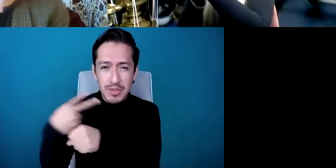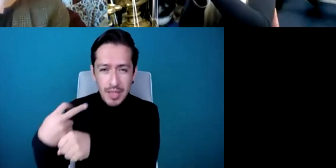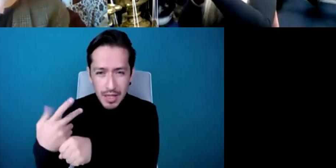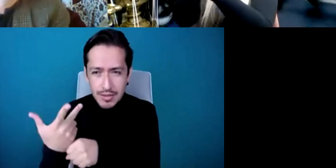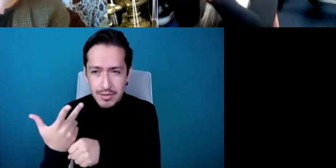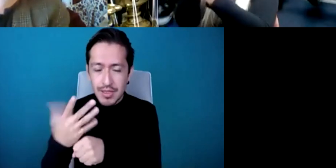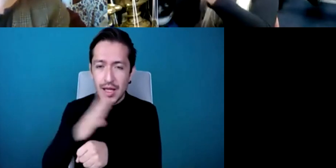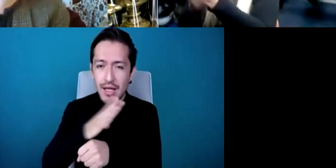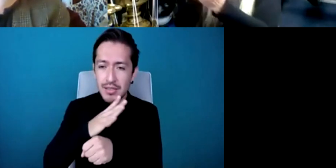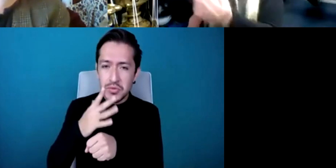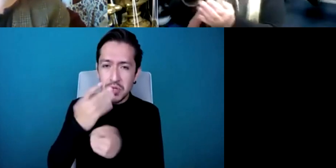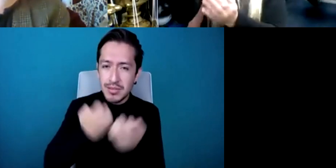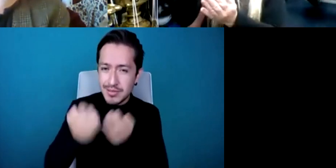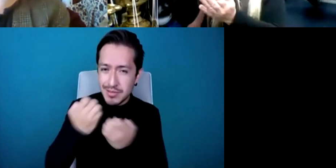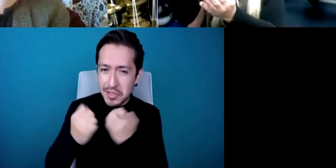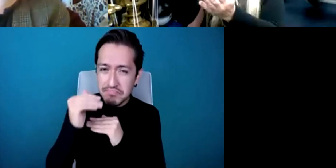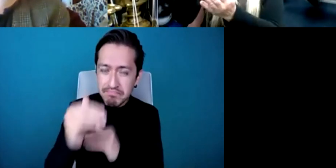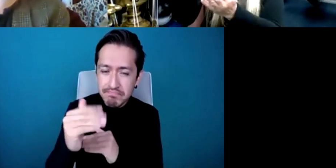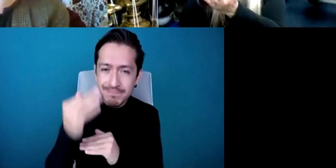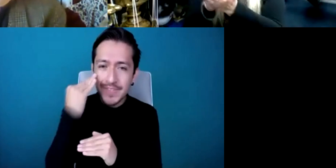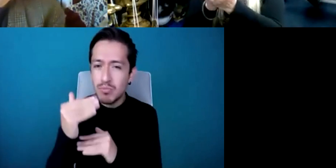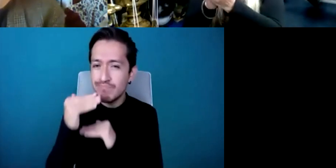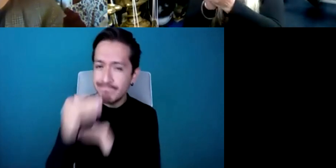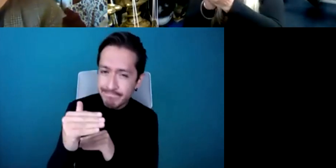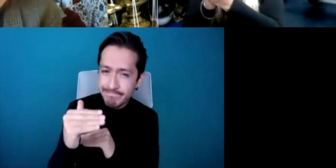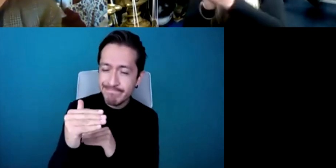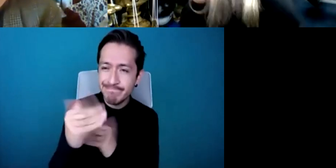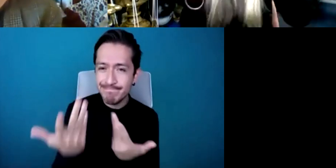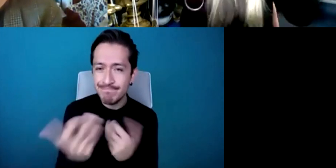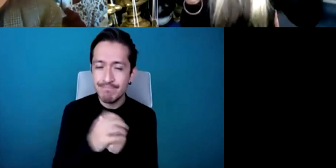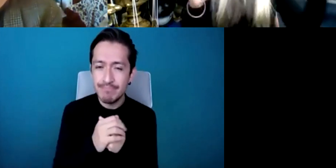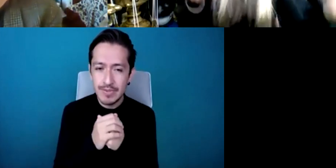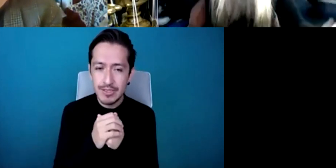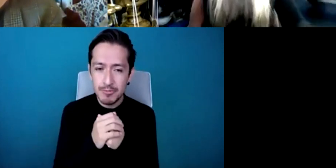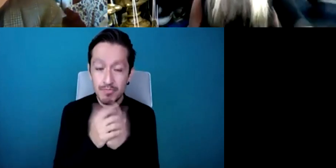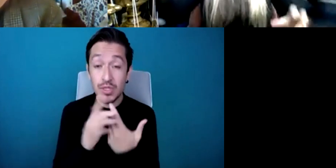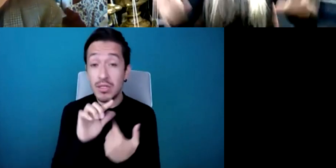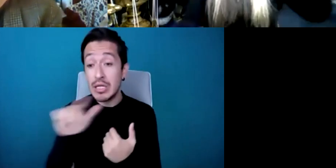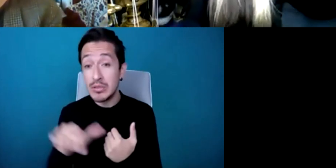and then you have to deliver those goods to the audience so there's no time to oh could I just